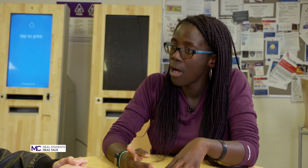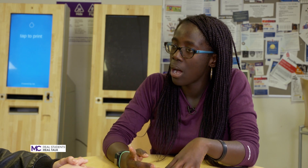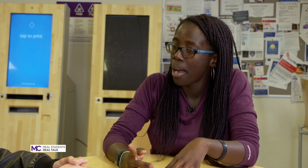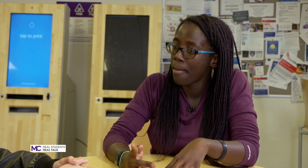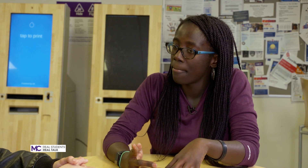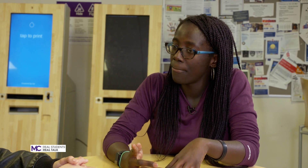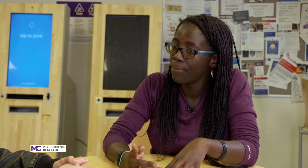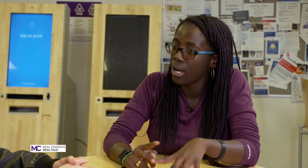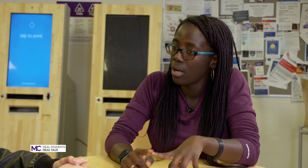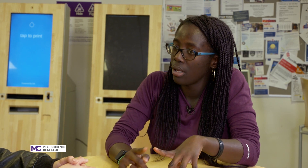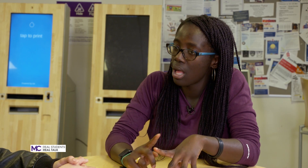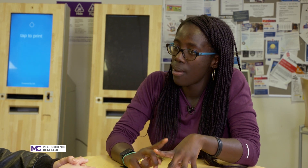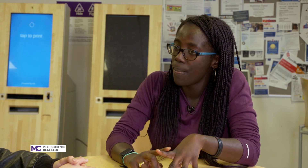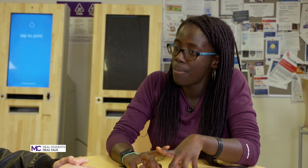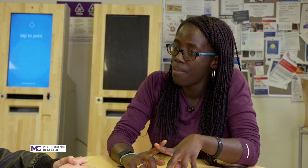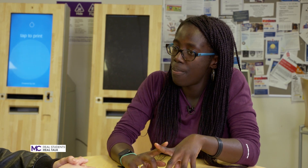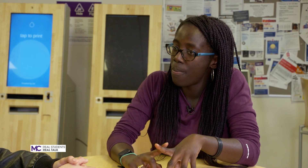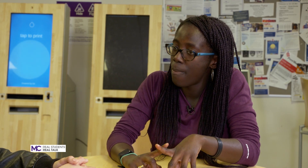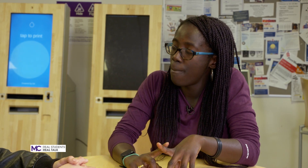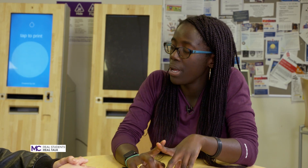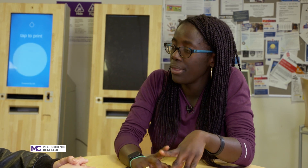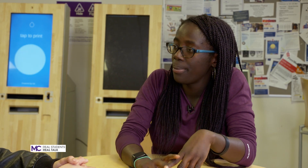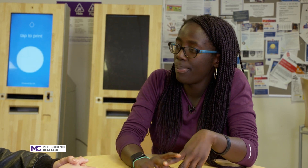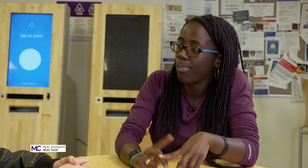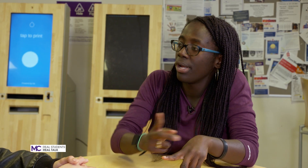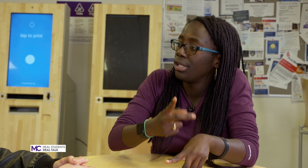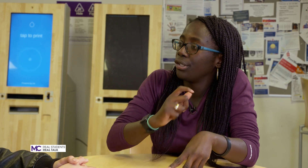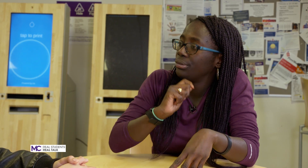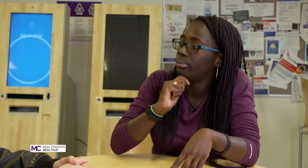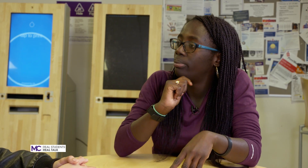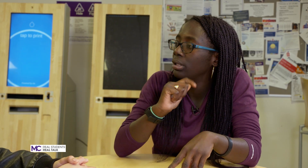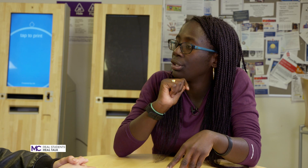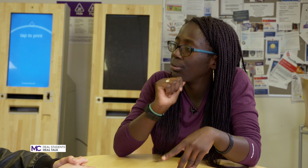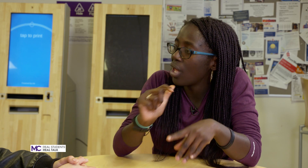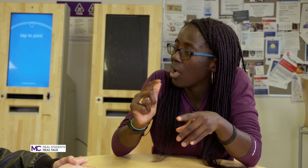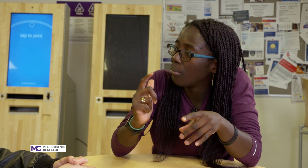but but but then but they're not